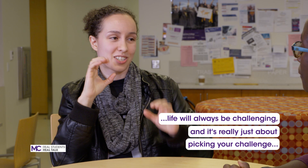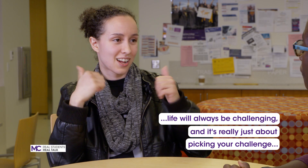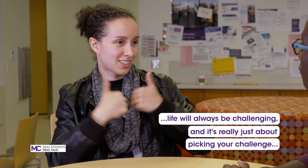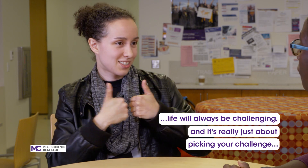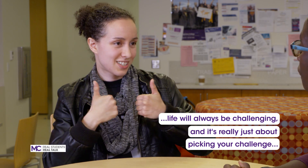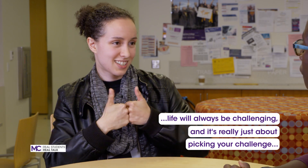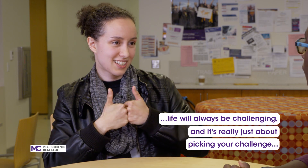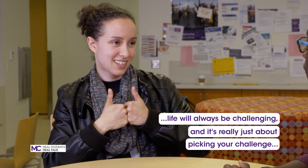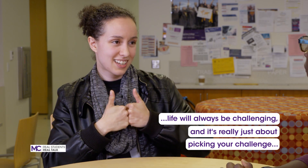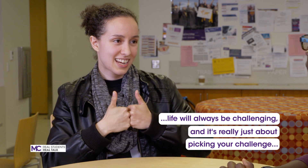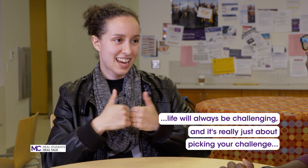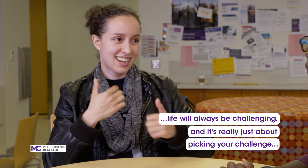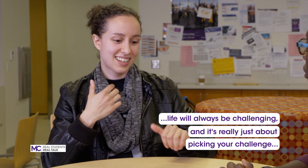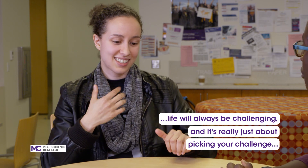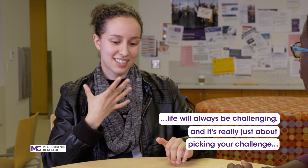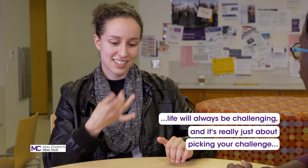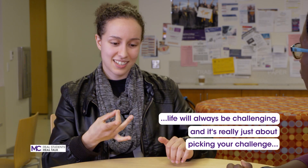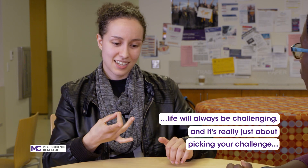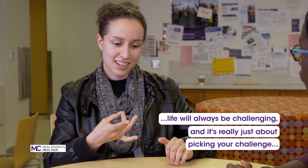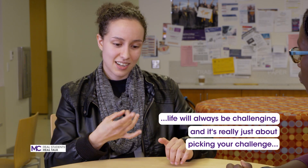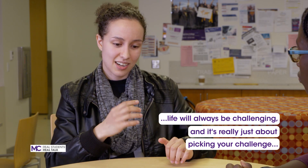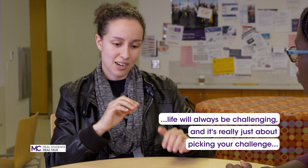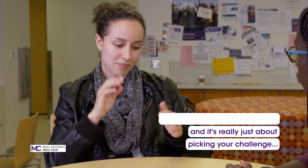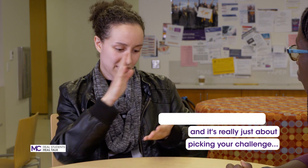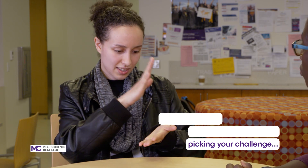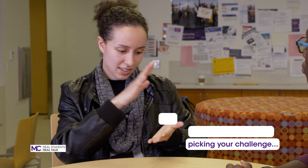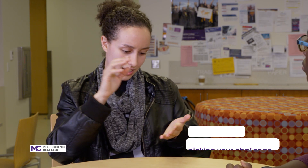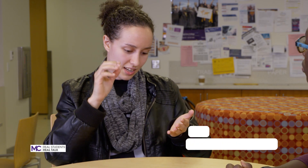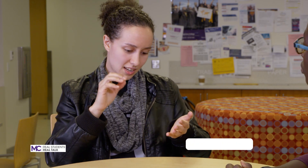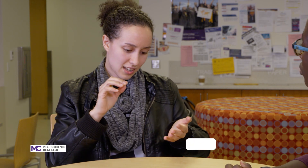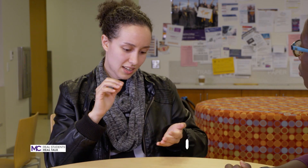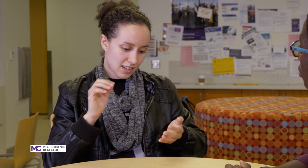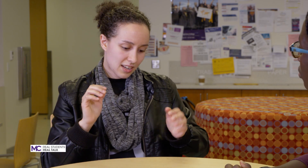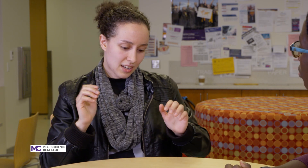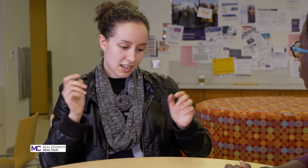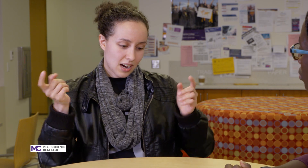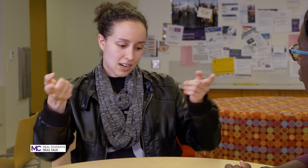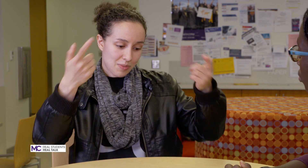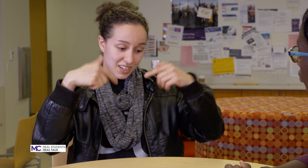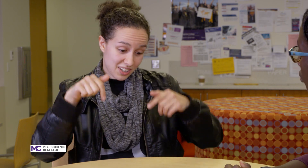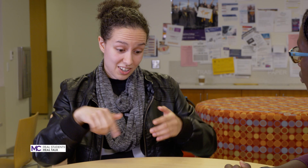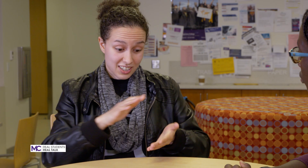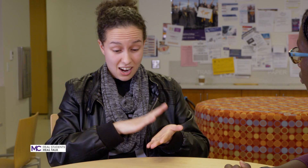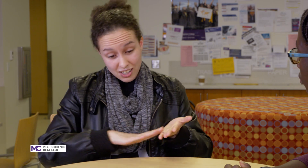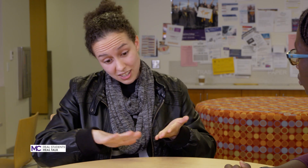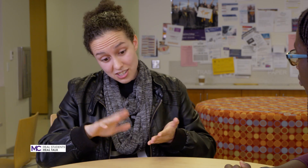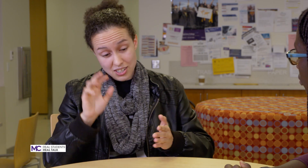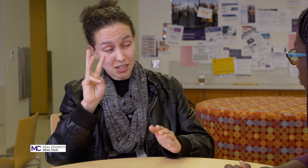challenge and coming here to college M